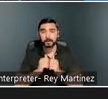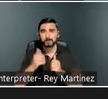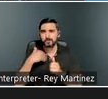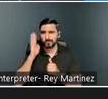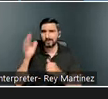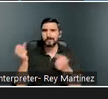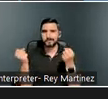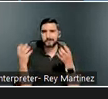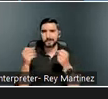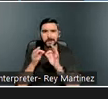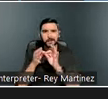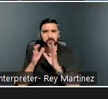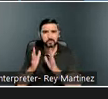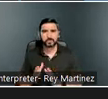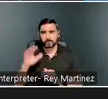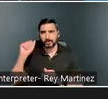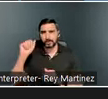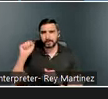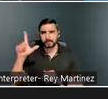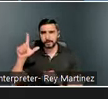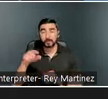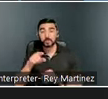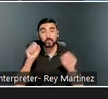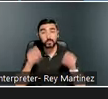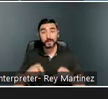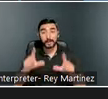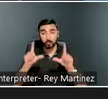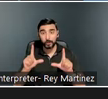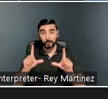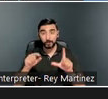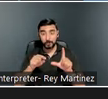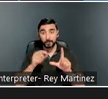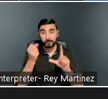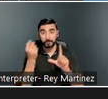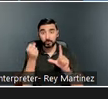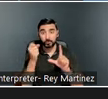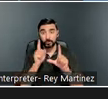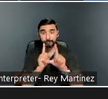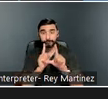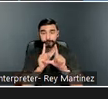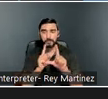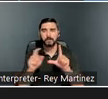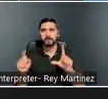throughout the webinar. You can enlarge the window of the ASL interpreter by using the pin feature.